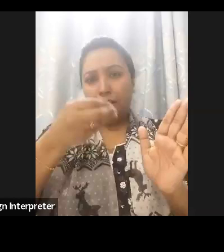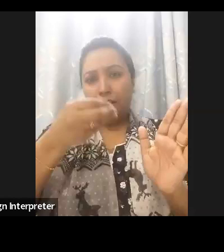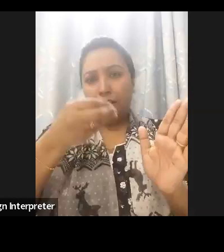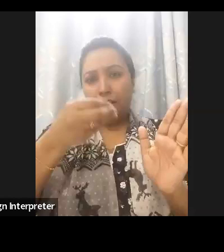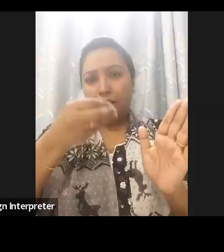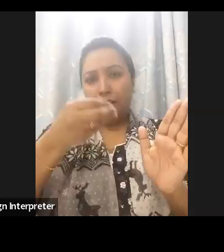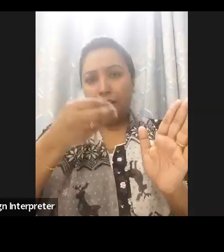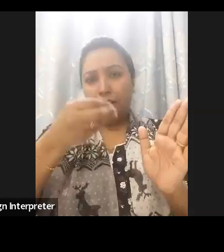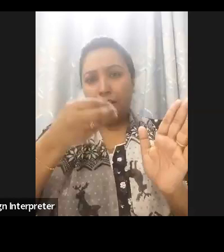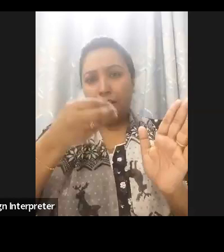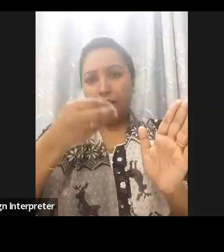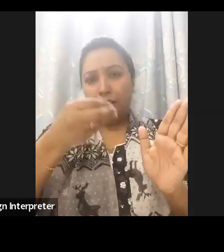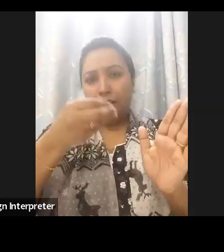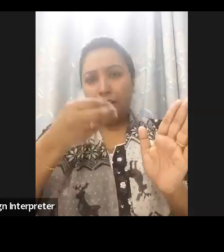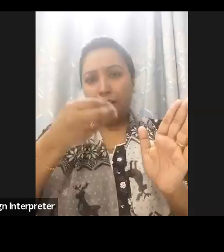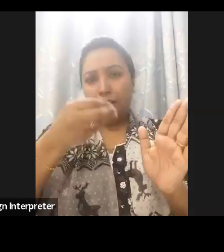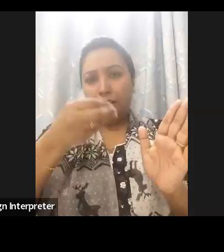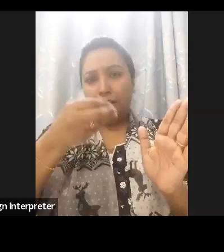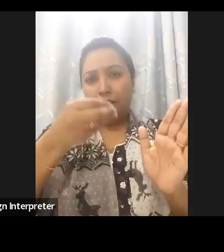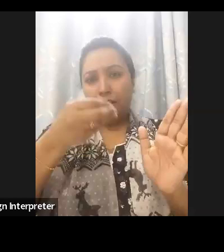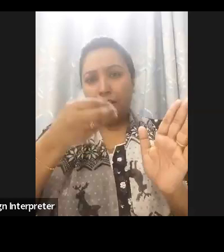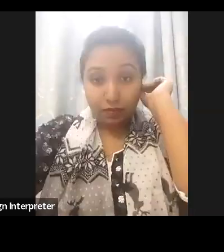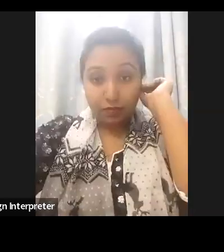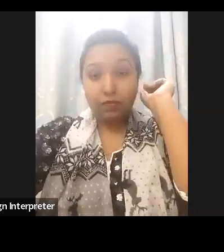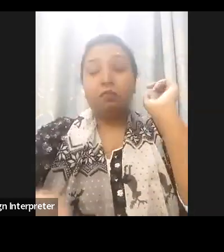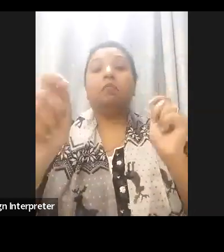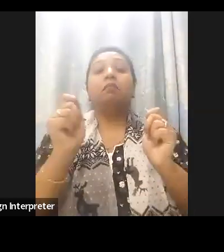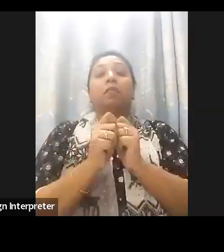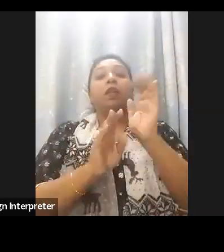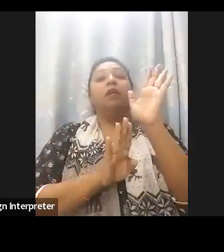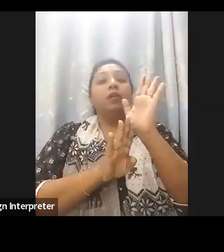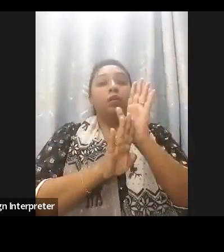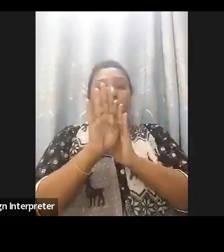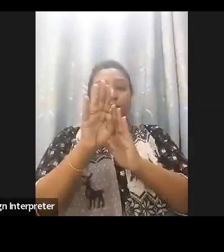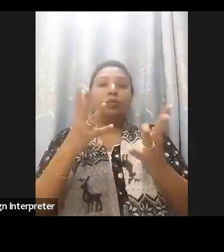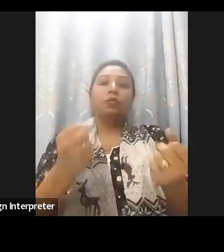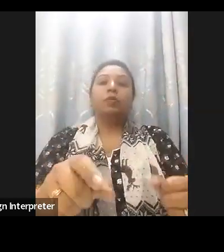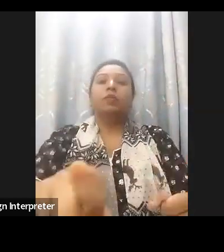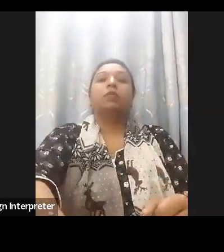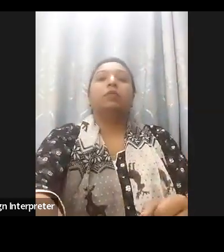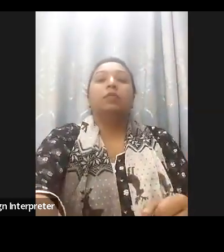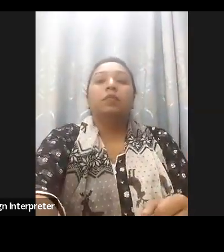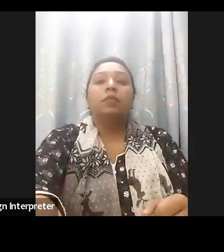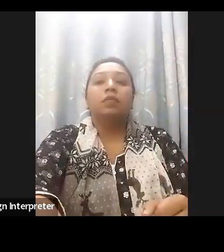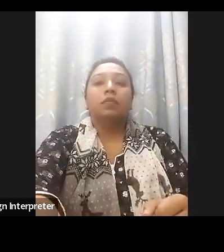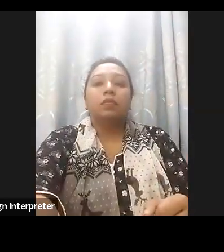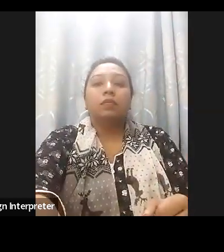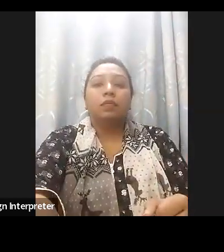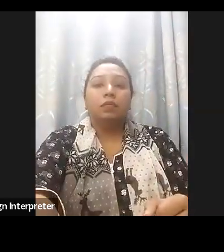and procurement and I will leave this to Dr Monica to talk about this later. Working with